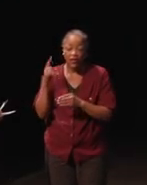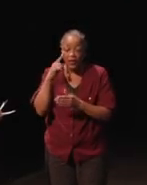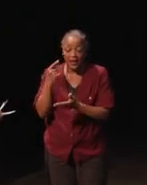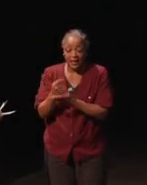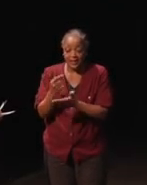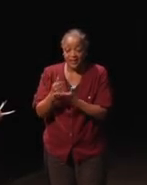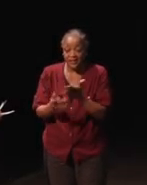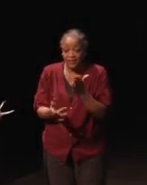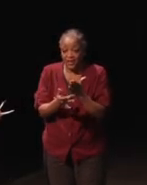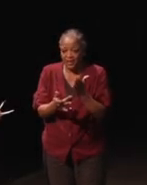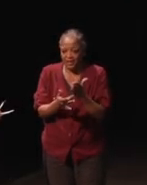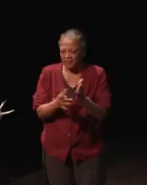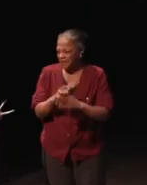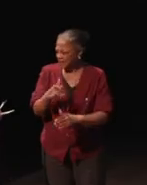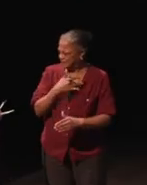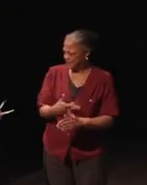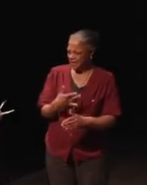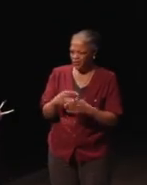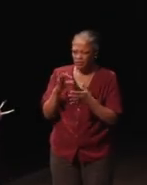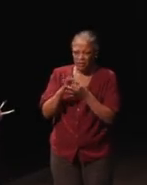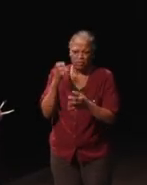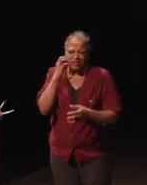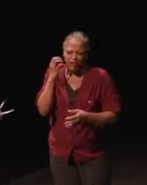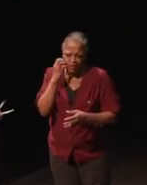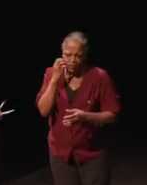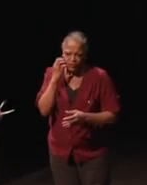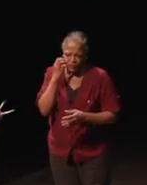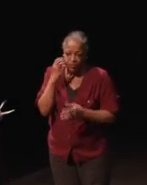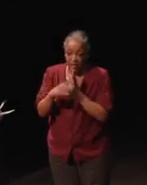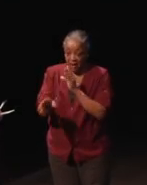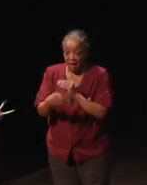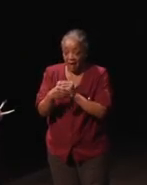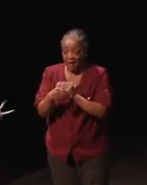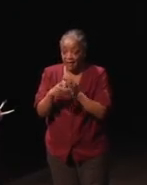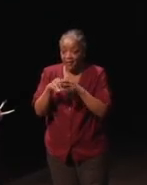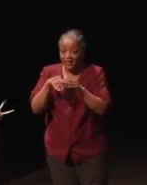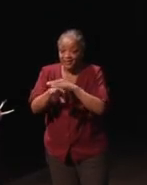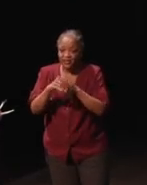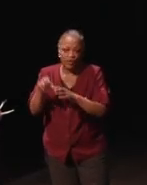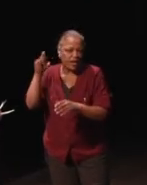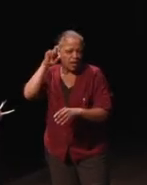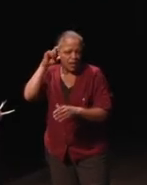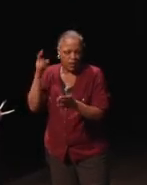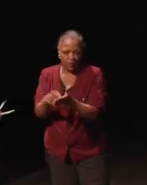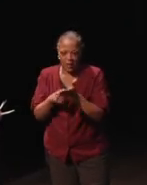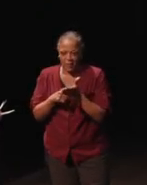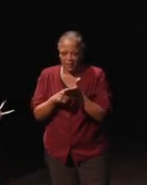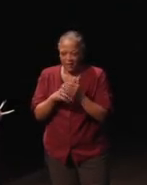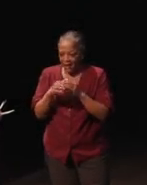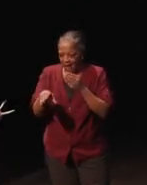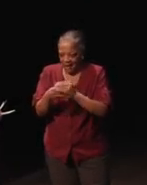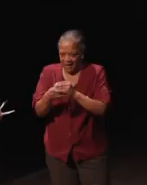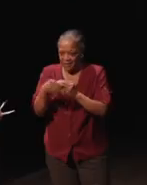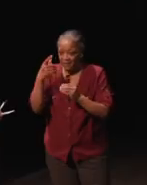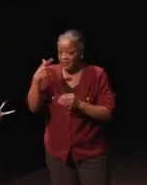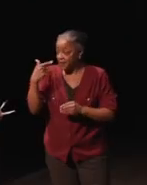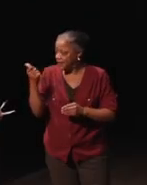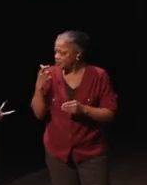That usually applies more to cell phones, but I added it in a text. That's the hearing aid requirement. I added it in just because we're moving to,